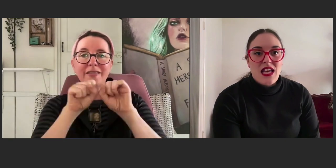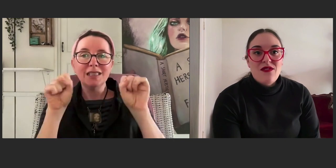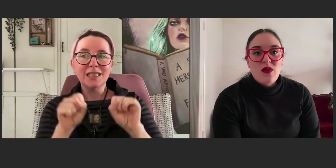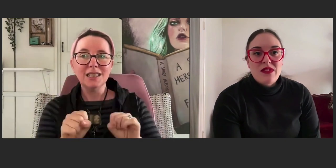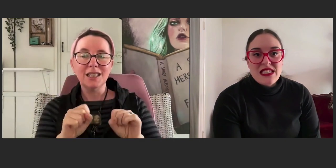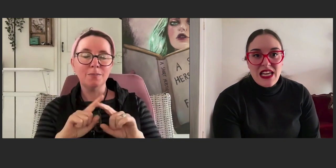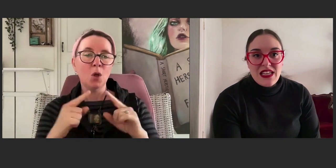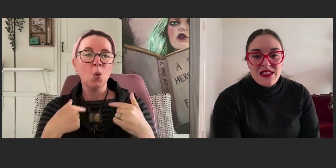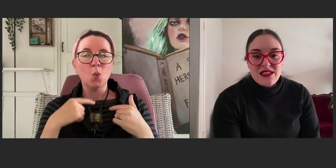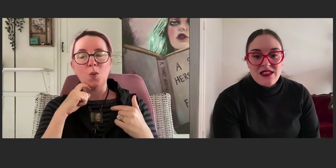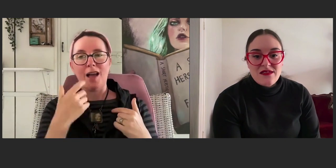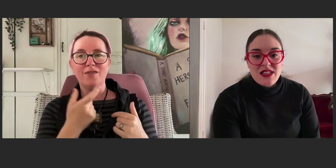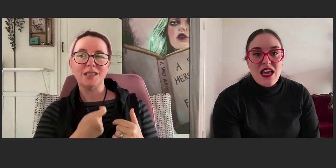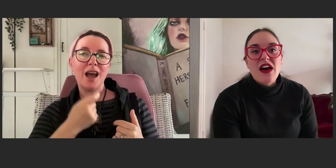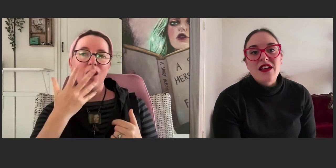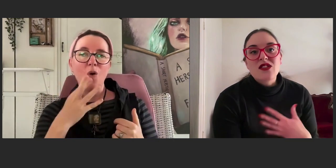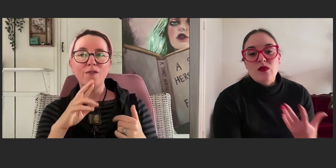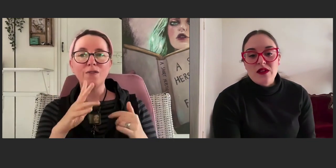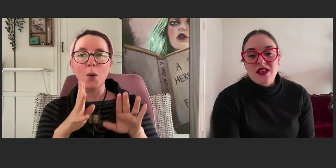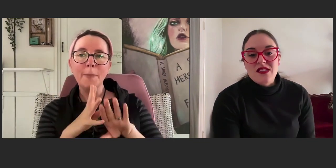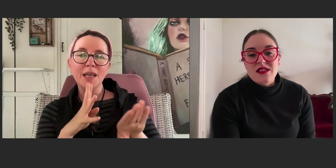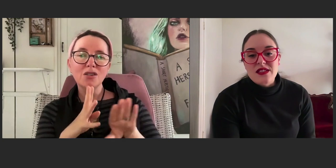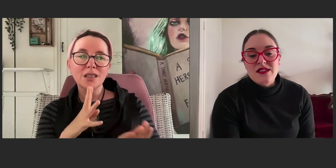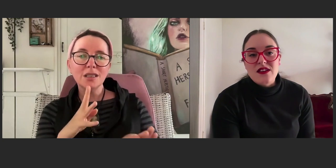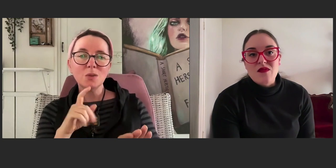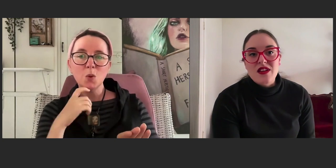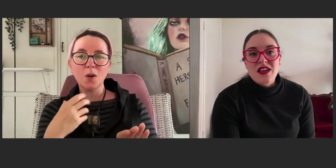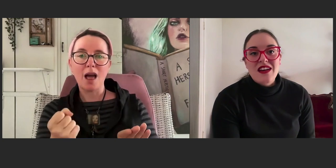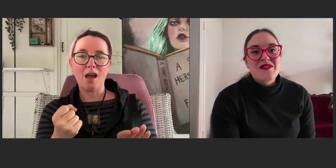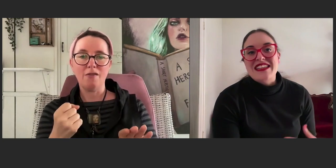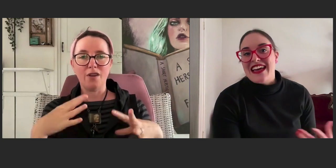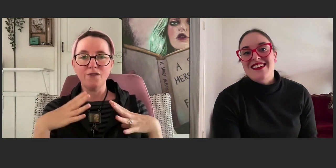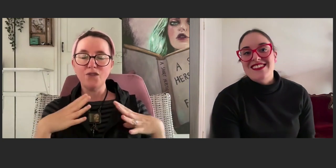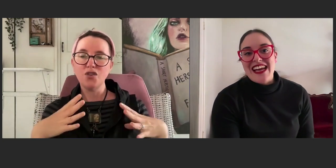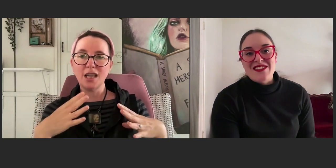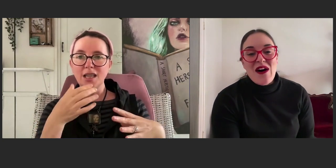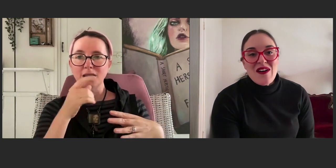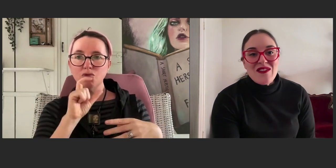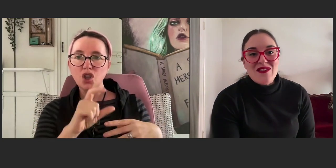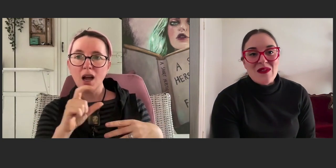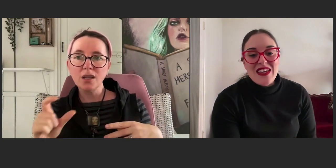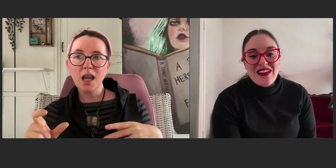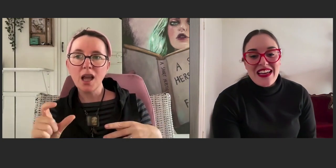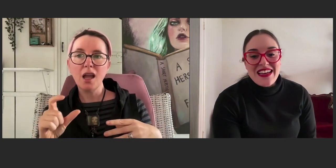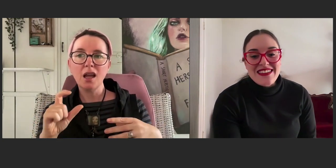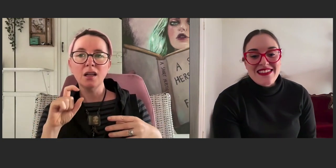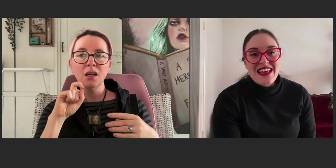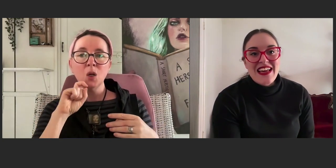even women's needs. If our needs were built into the system, we'd get days off for periods,